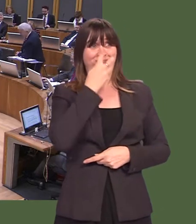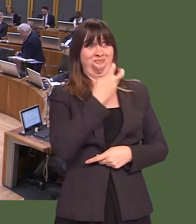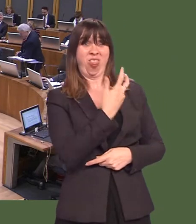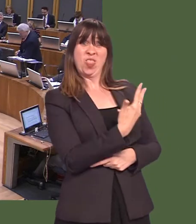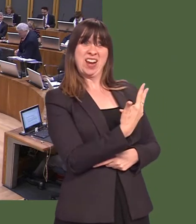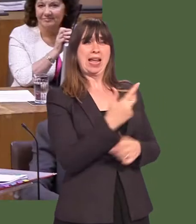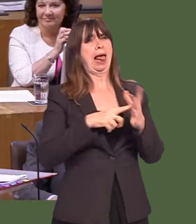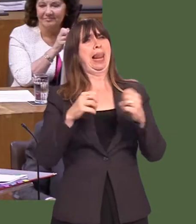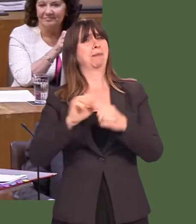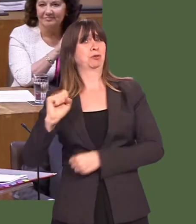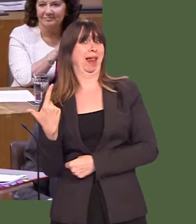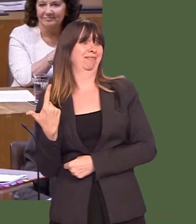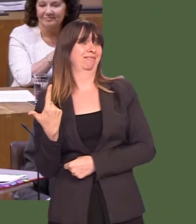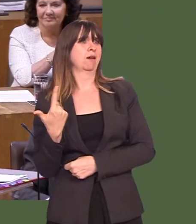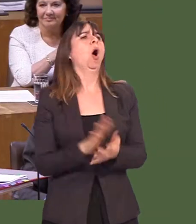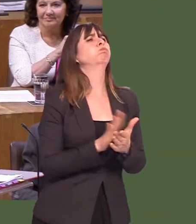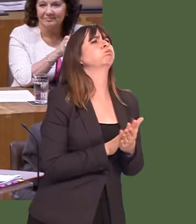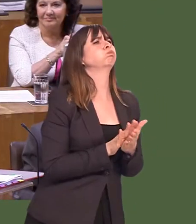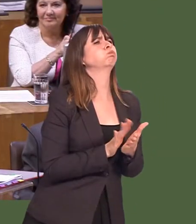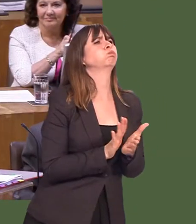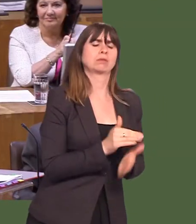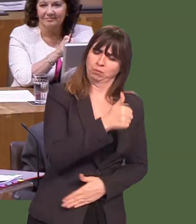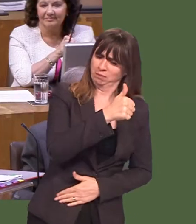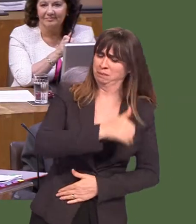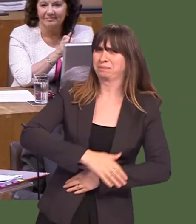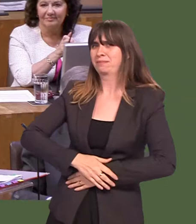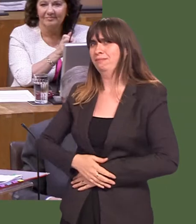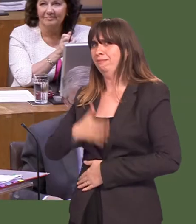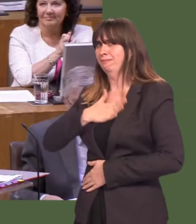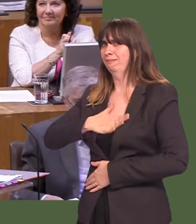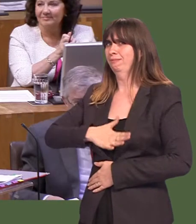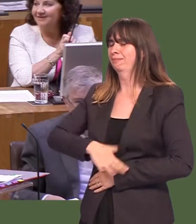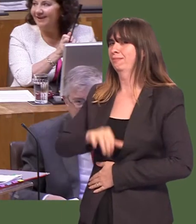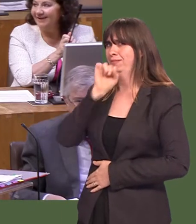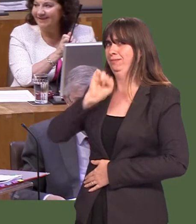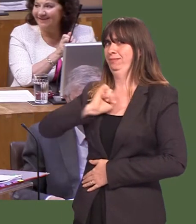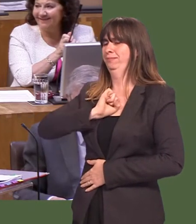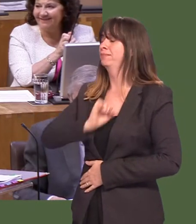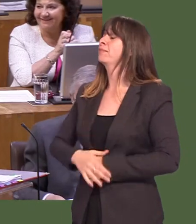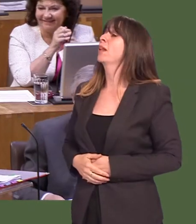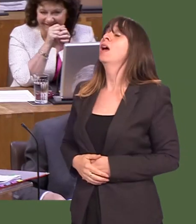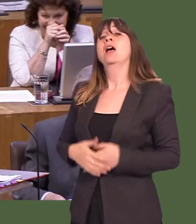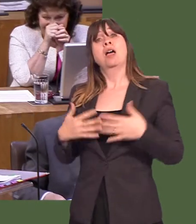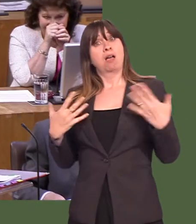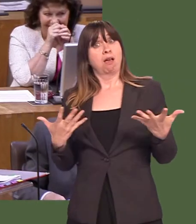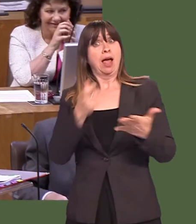Well, with three seats and Labour on 12, Iím more than happy to concede that victory to them if that is their definition of it.